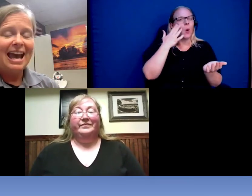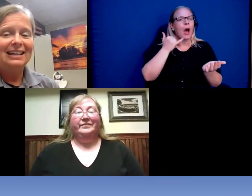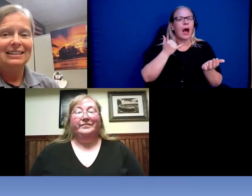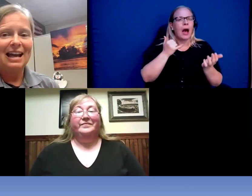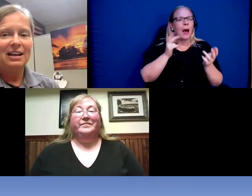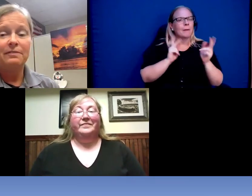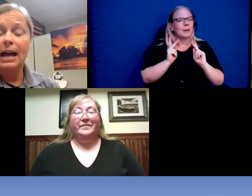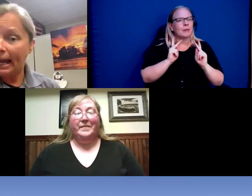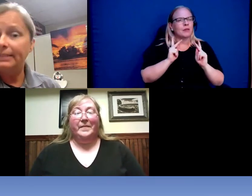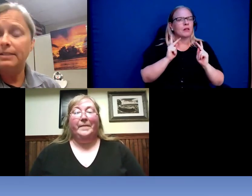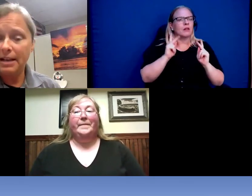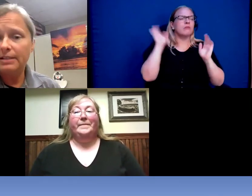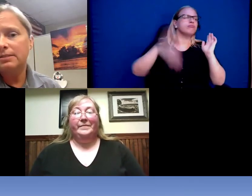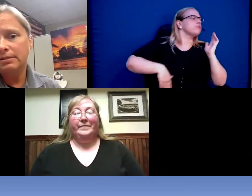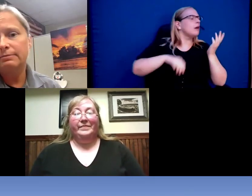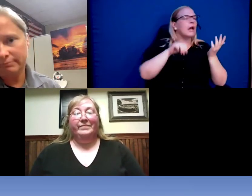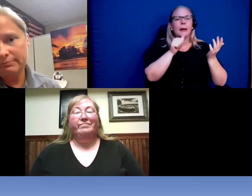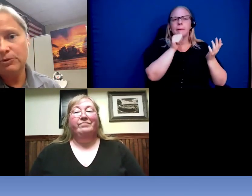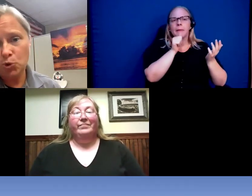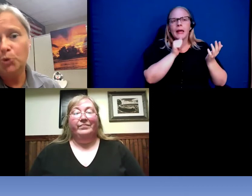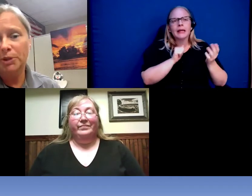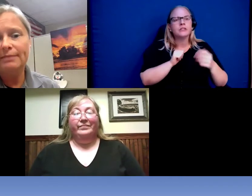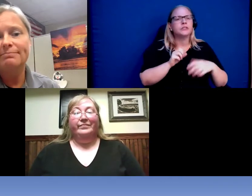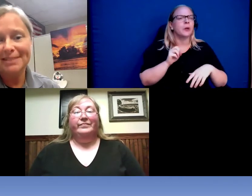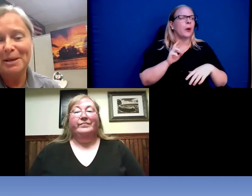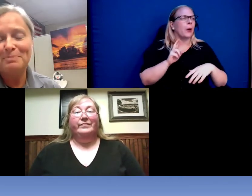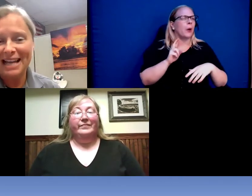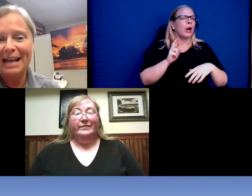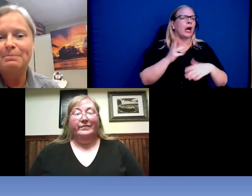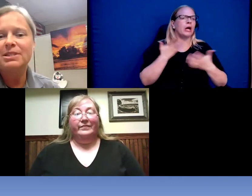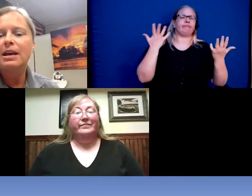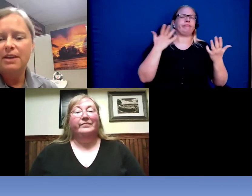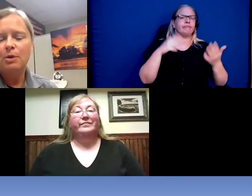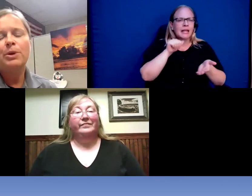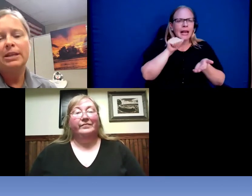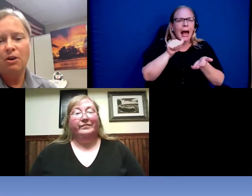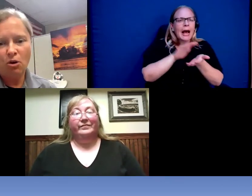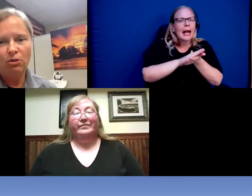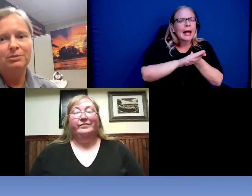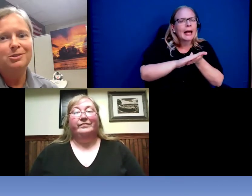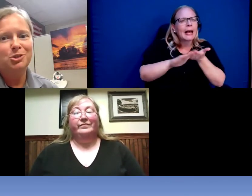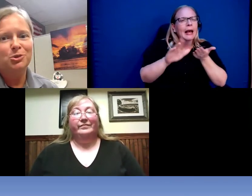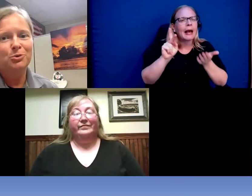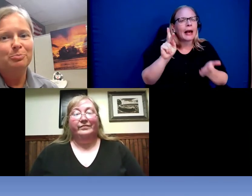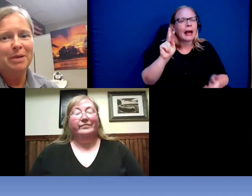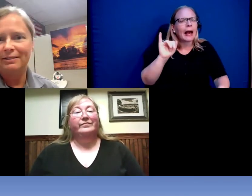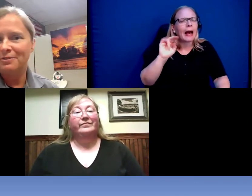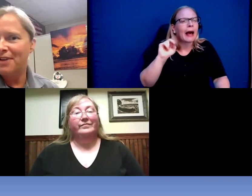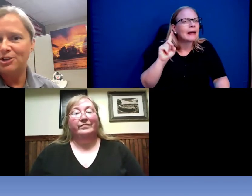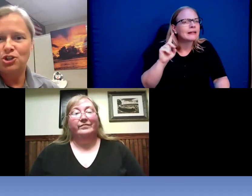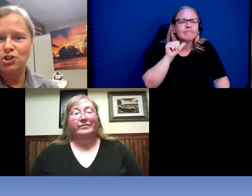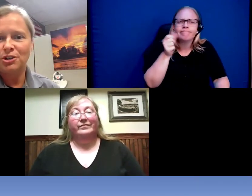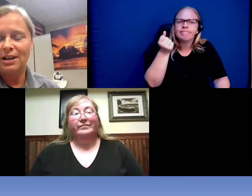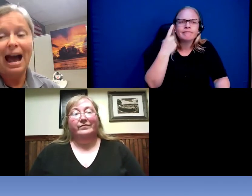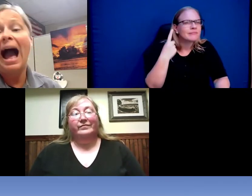and lack of kindness truly sometimes that we can all do better. That should